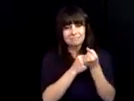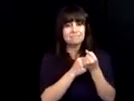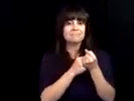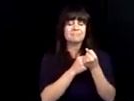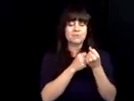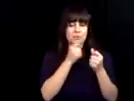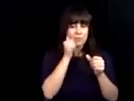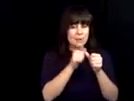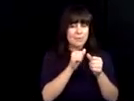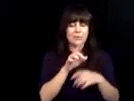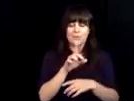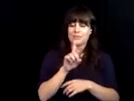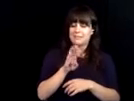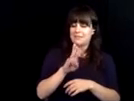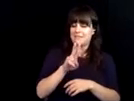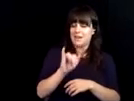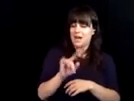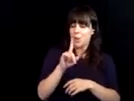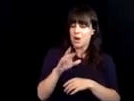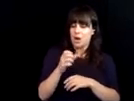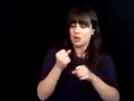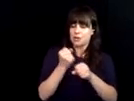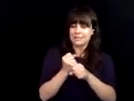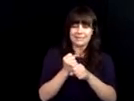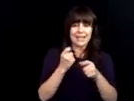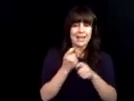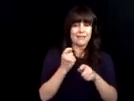again, congratulations. I sell operate